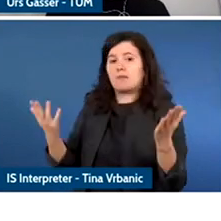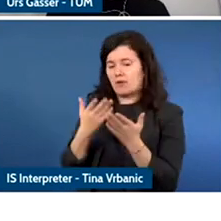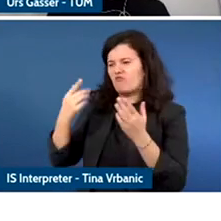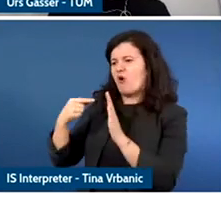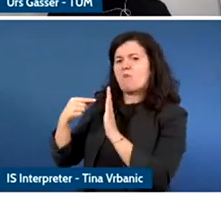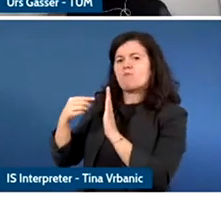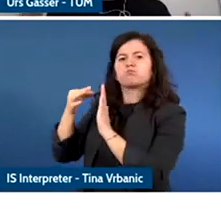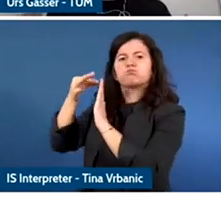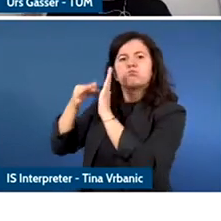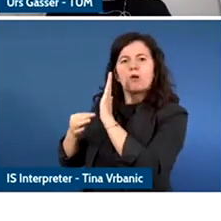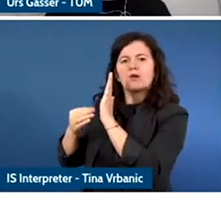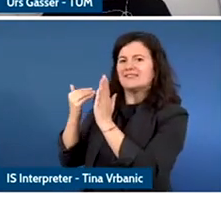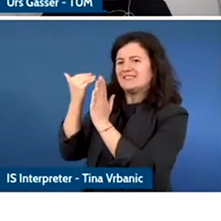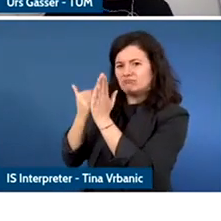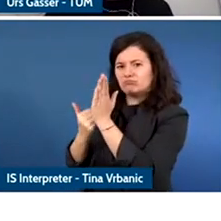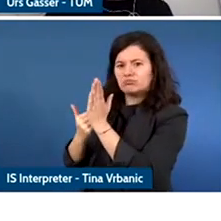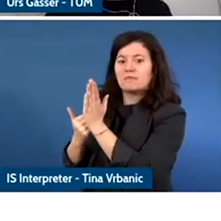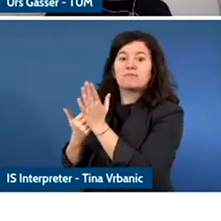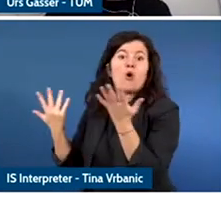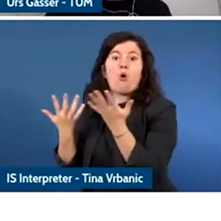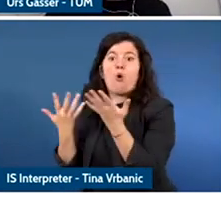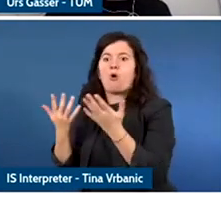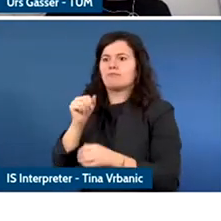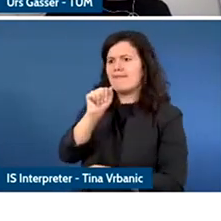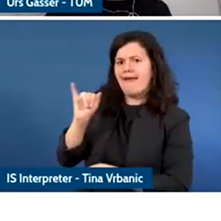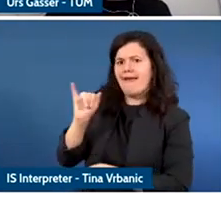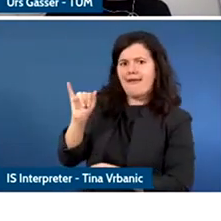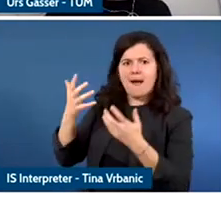beginning of the AI age when it comes to youth and digital technology.